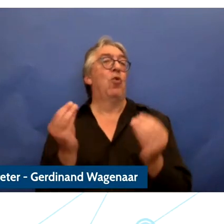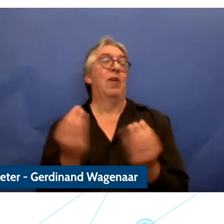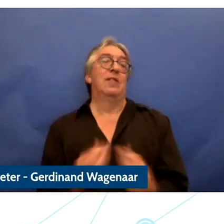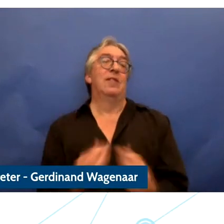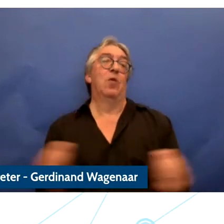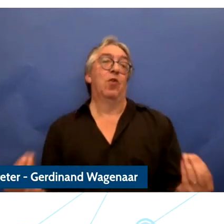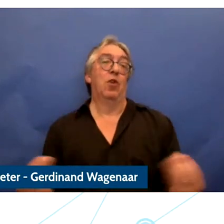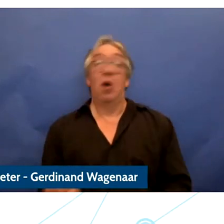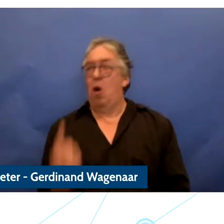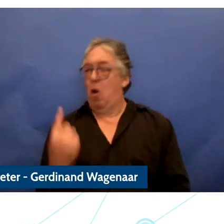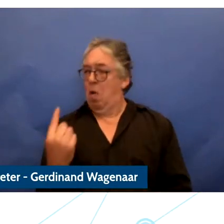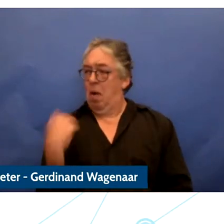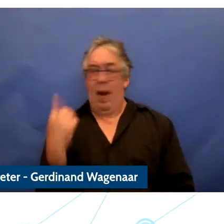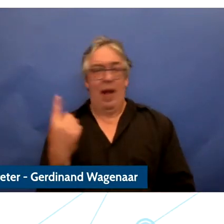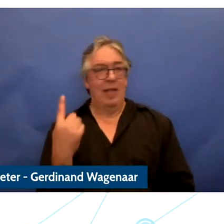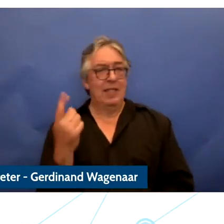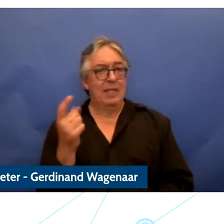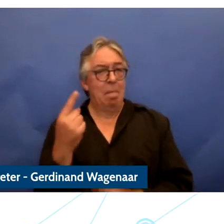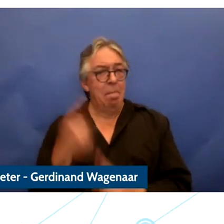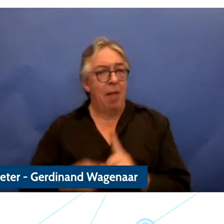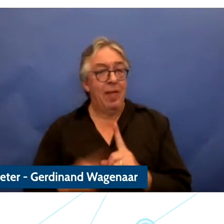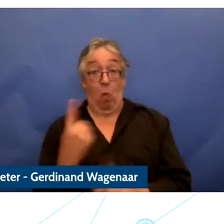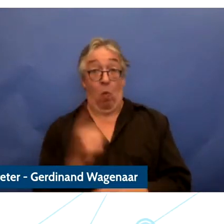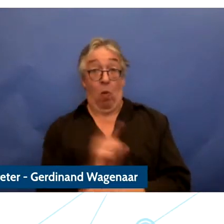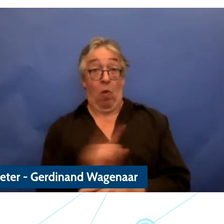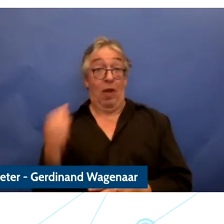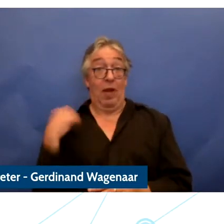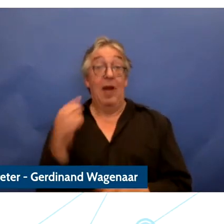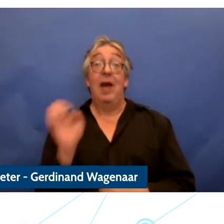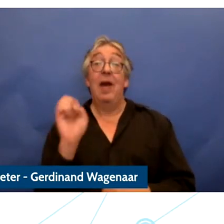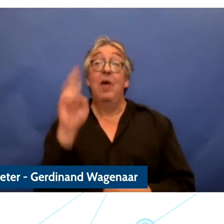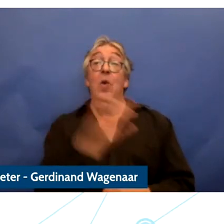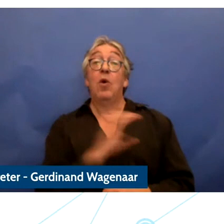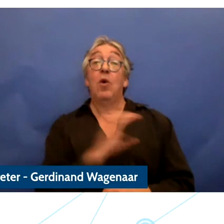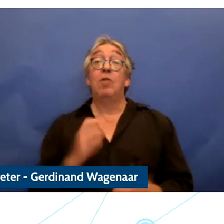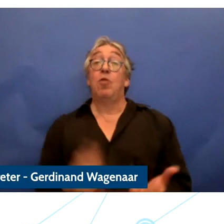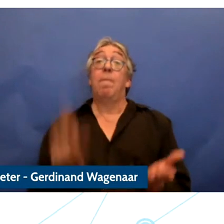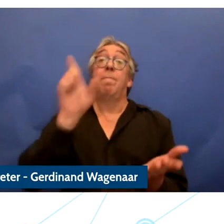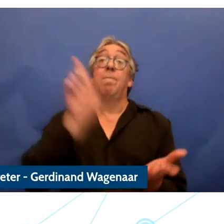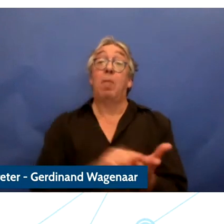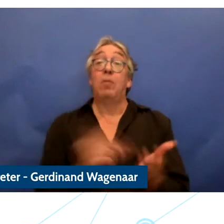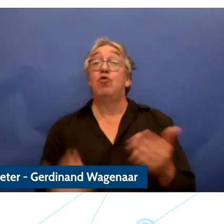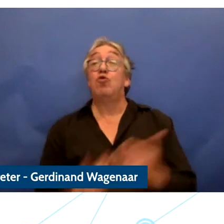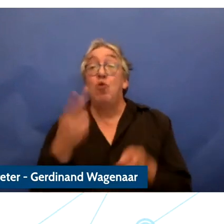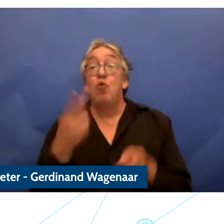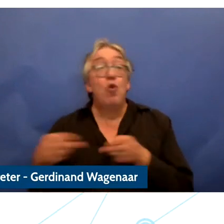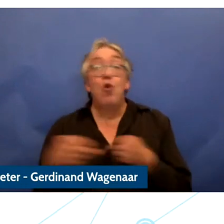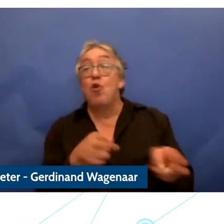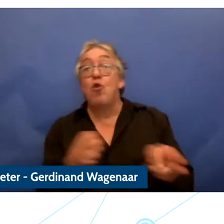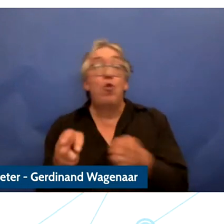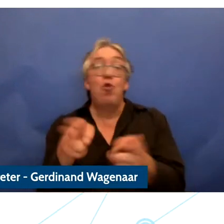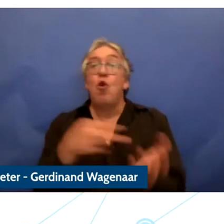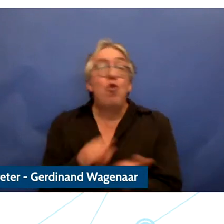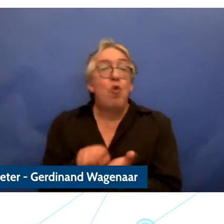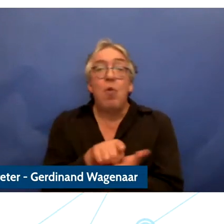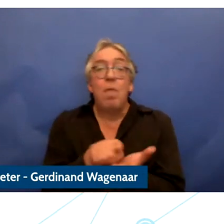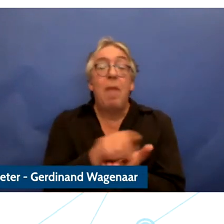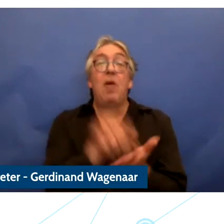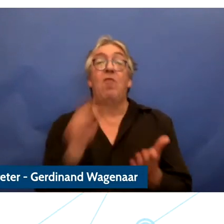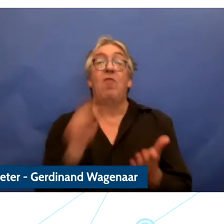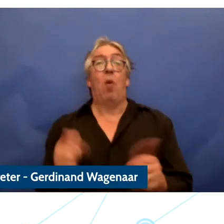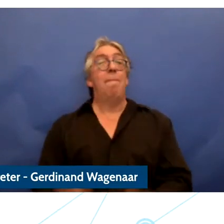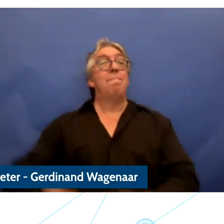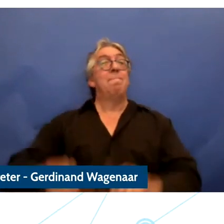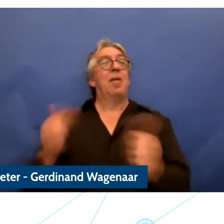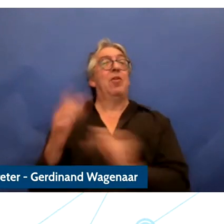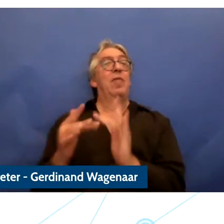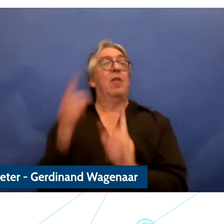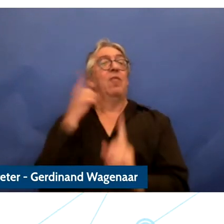or so ago the commissioner published a road map for a better Internet for